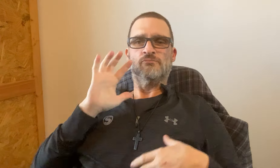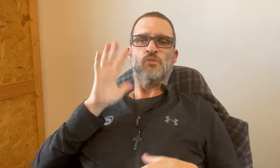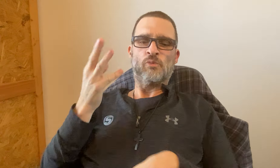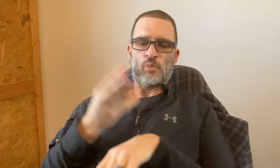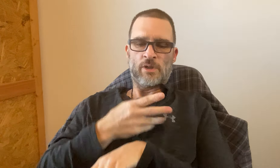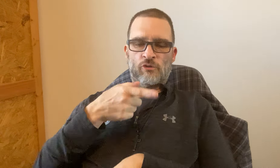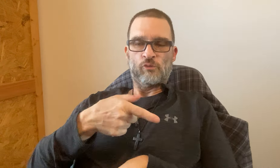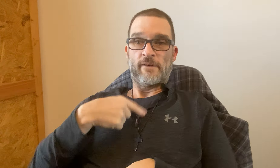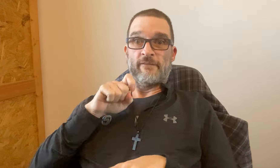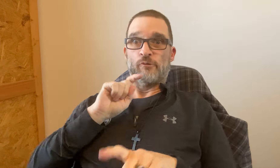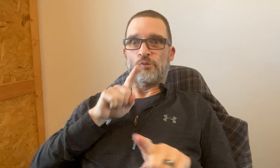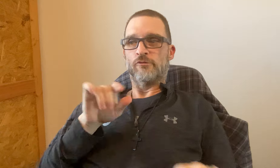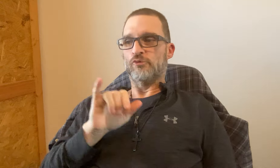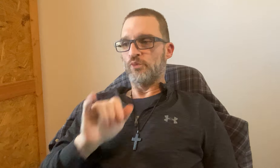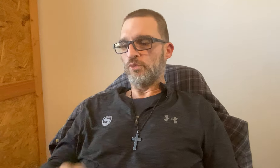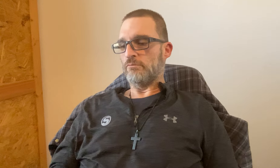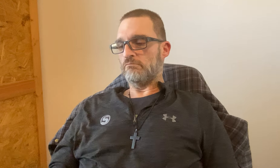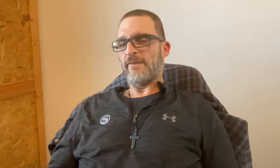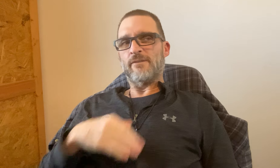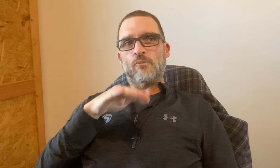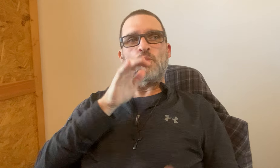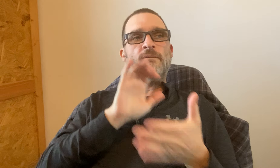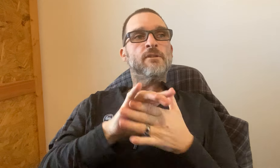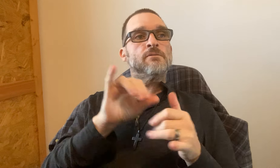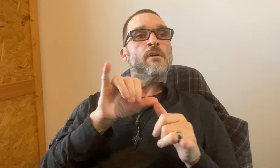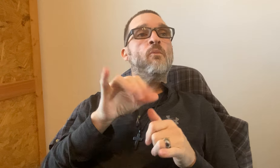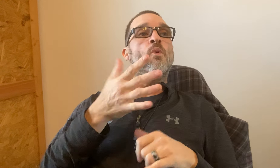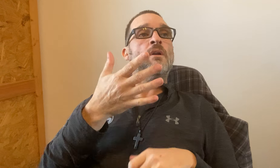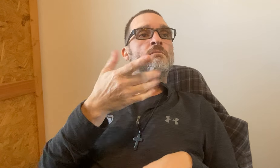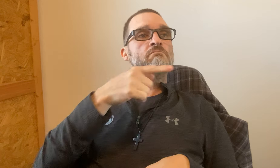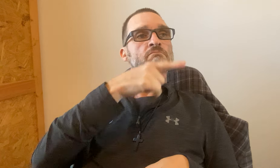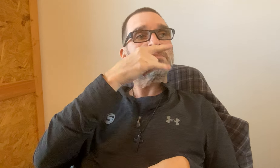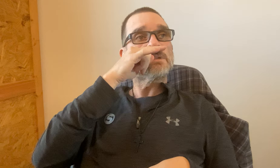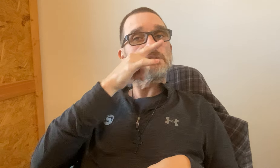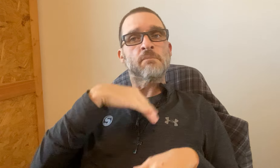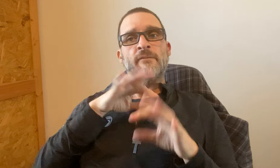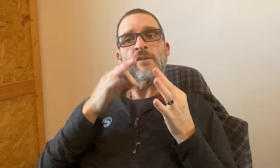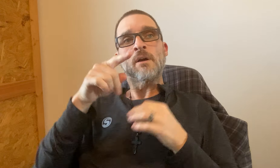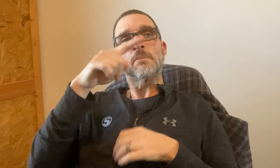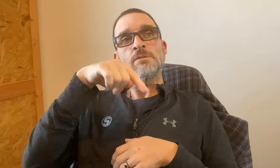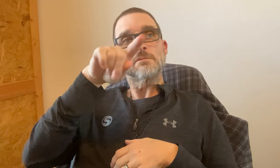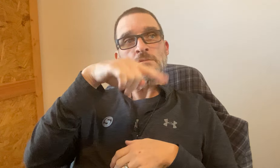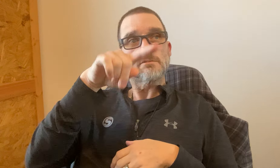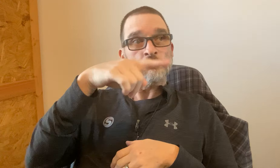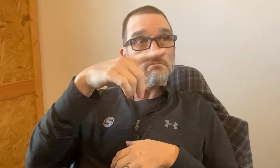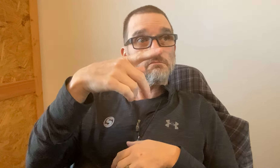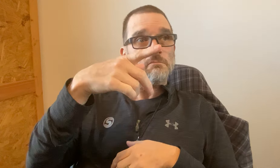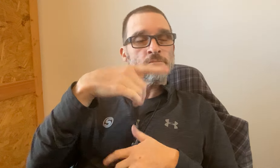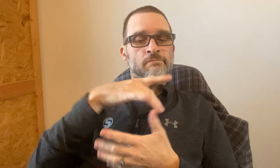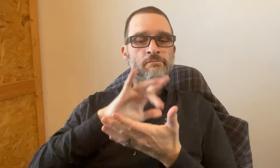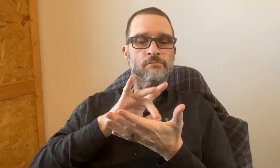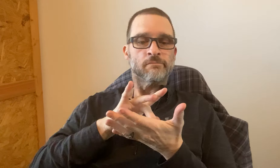It'll be an inspiration encouragement. I will wear one and I have to order it too. I'll ask my wife for her size and the kids' size What's my family's sizes.